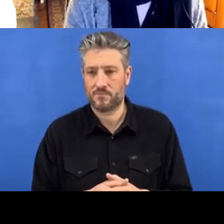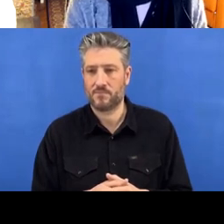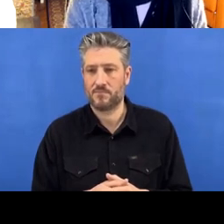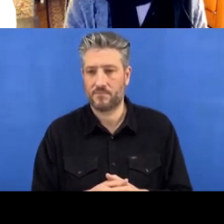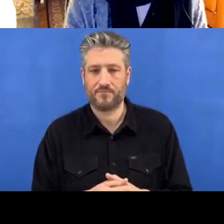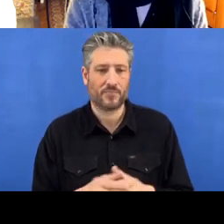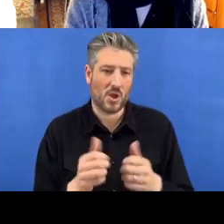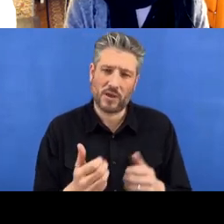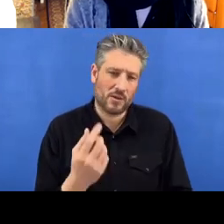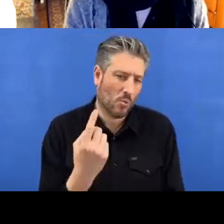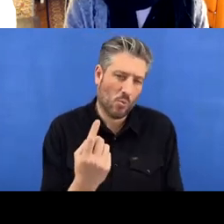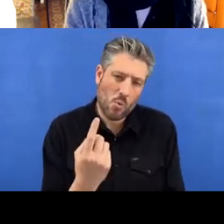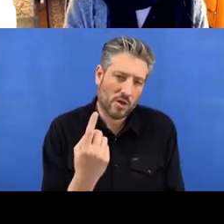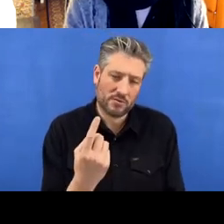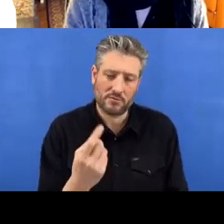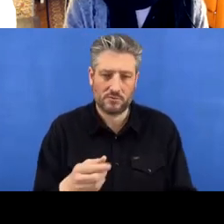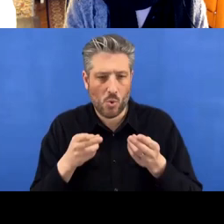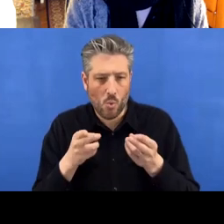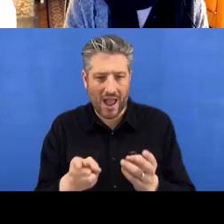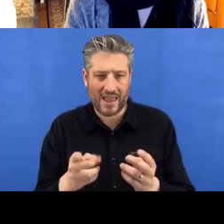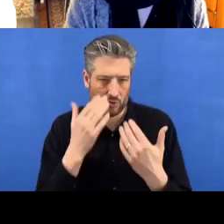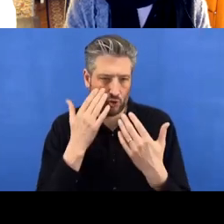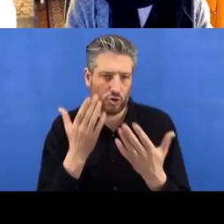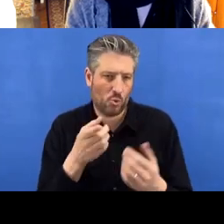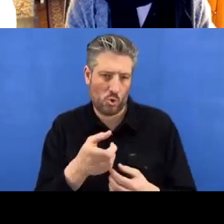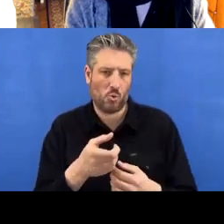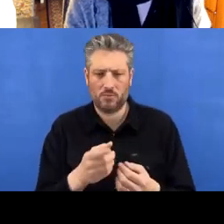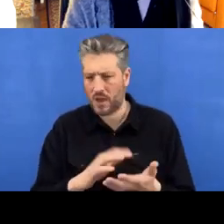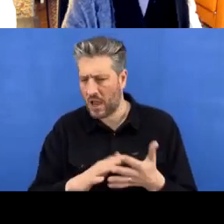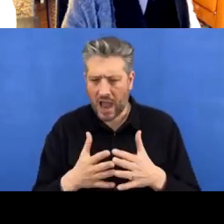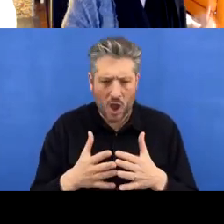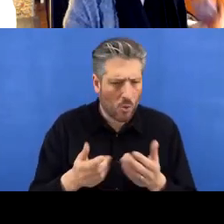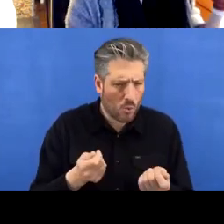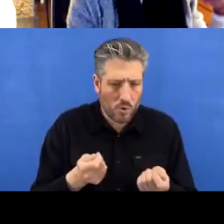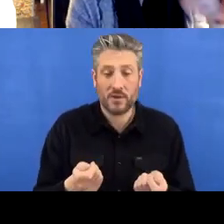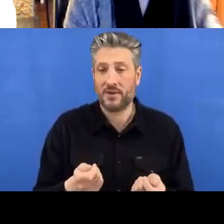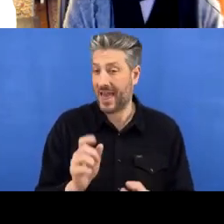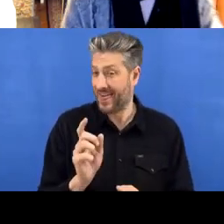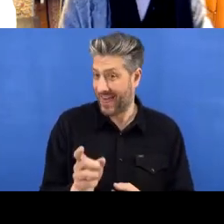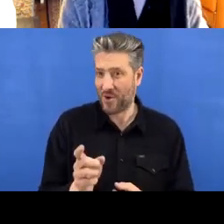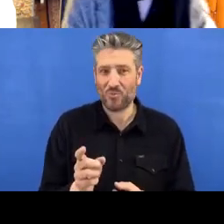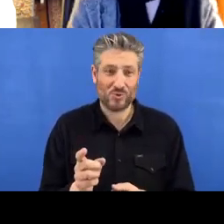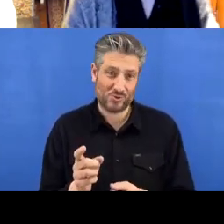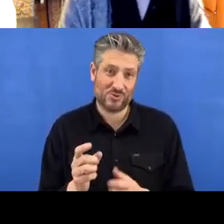way of how to do this right, so that was the easiest way I said, unfortunately